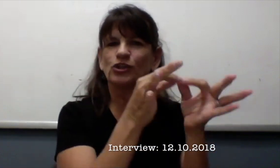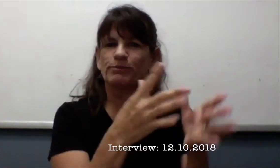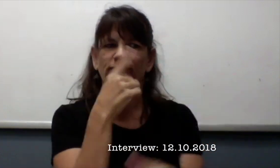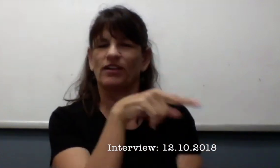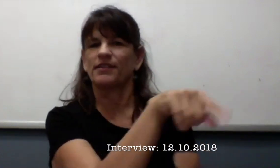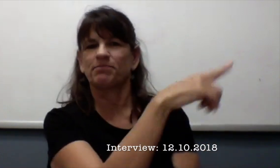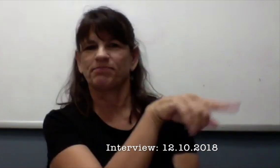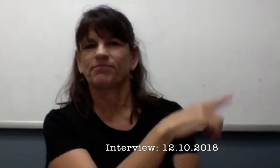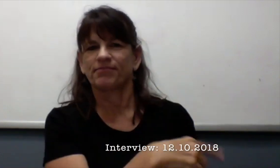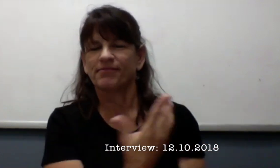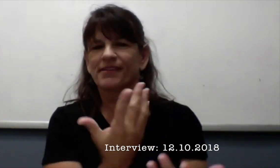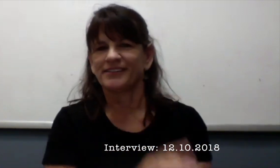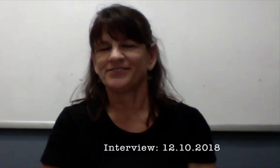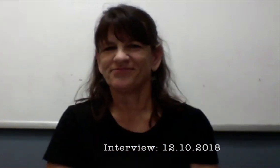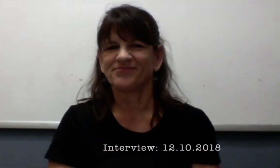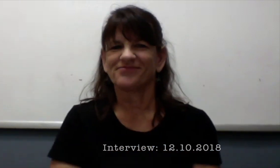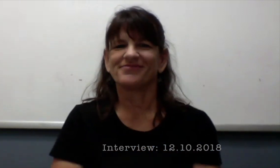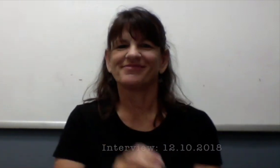They're the ones that need the interpreters. thank you very much.